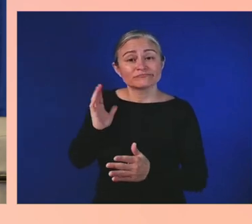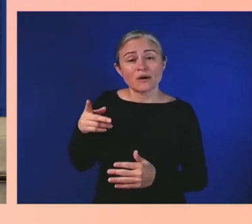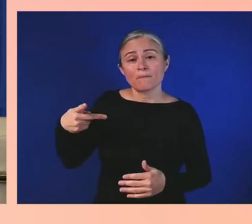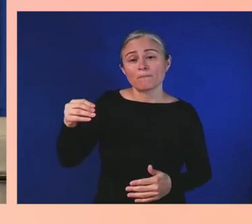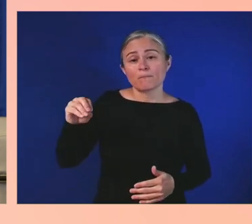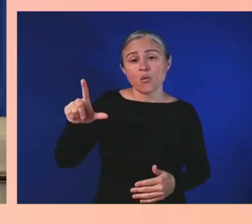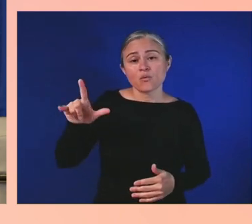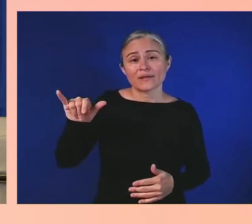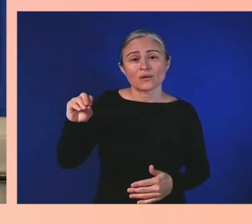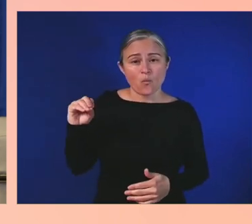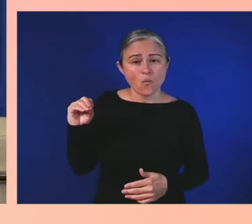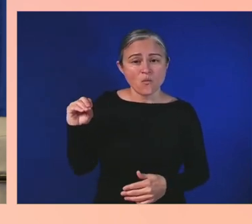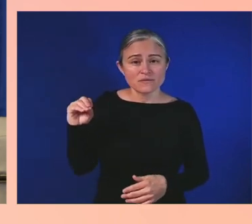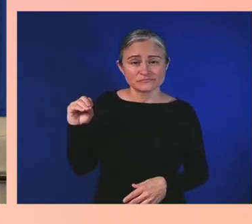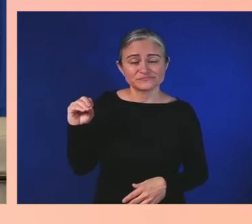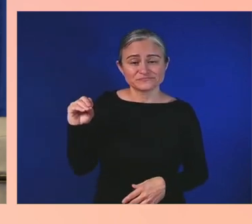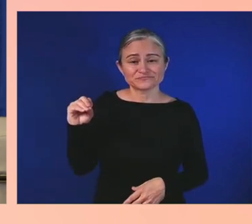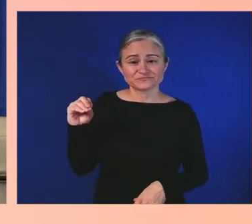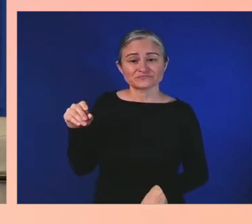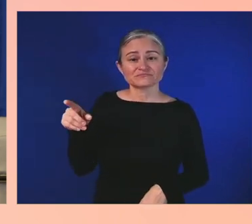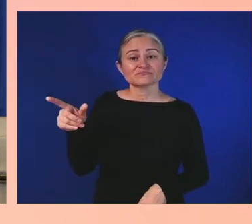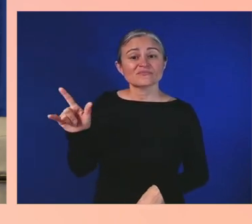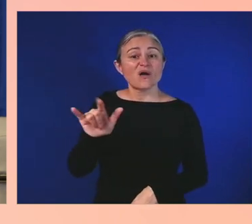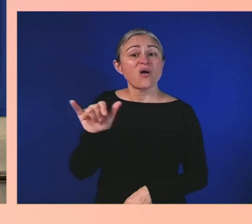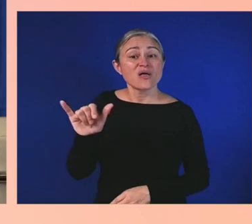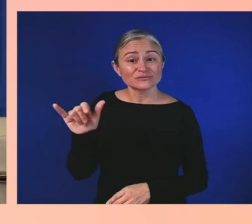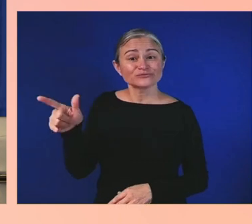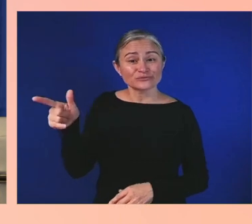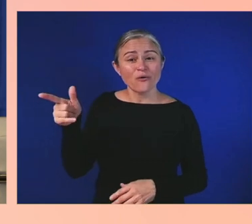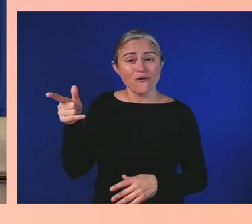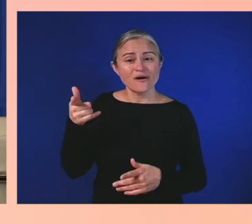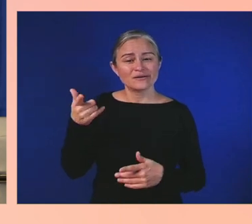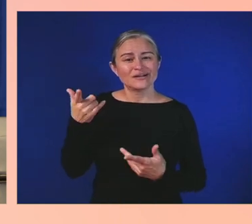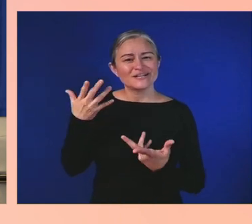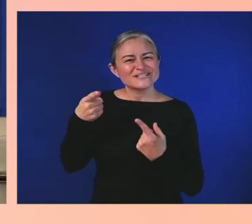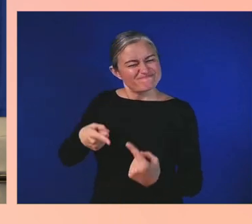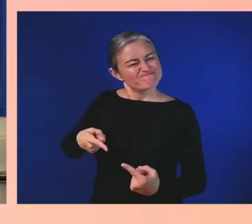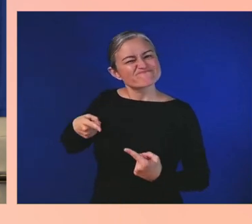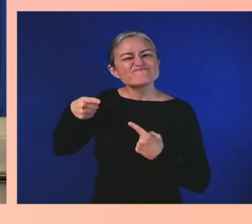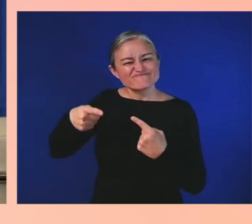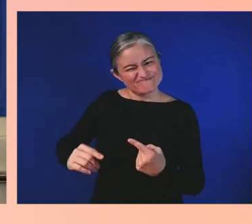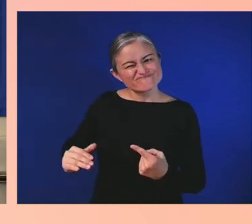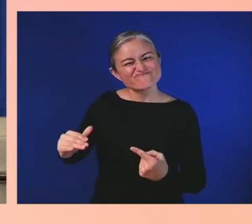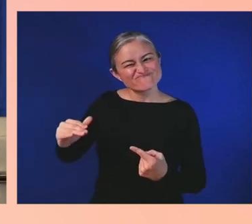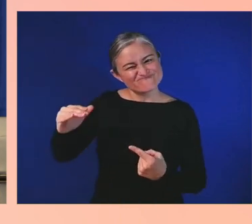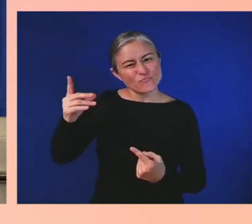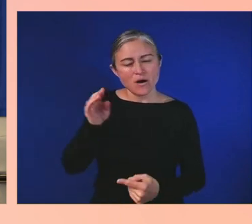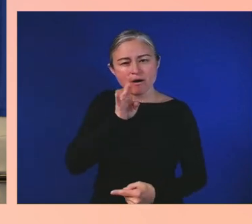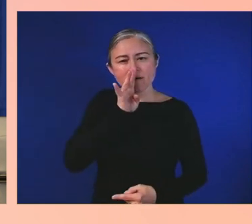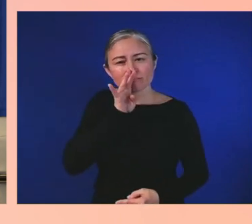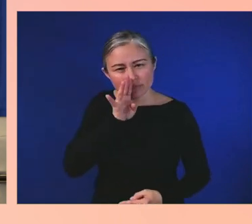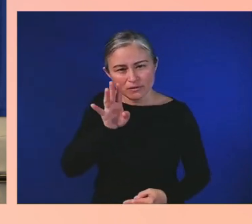struggling with a stuttering problem. So that was limiting in